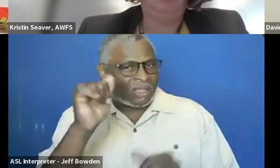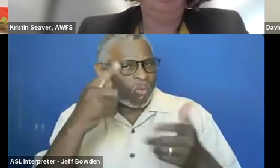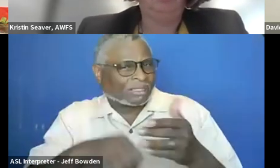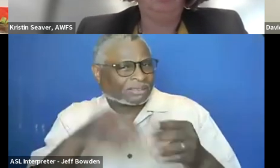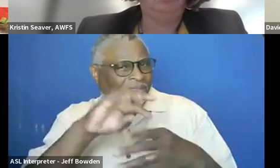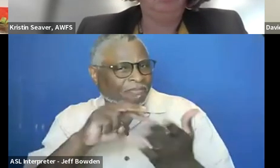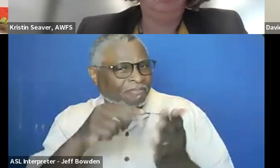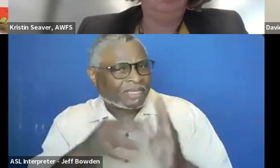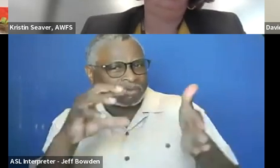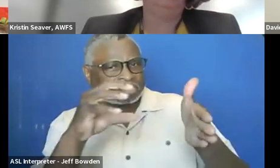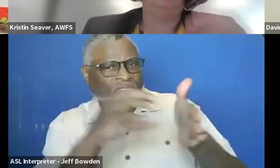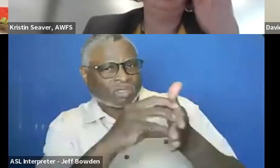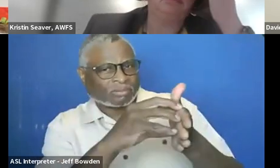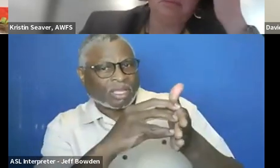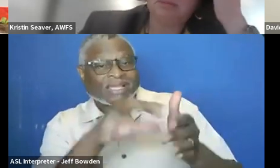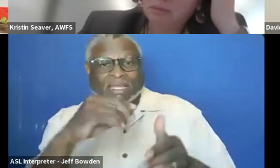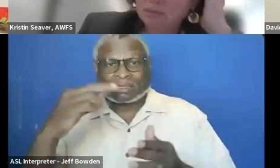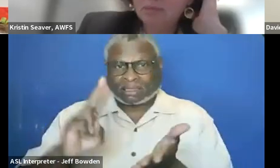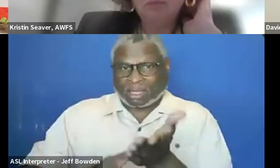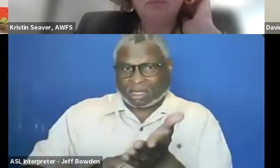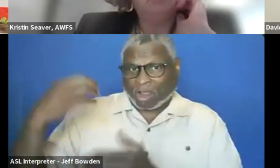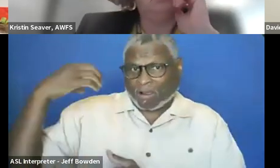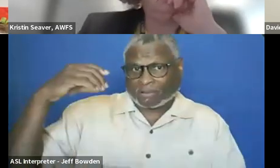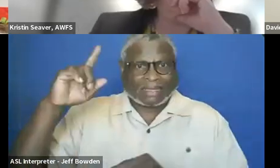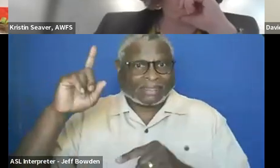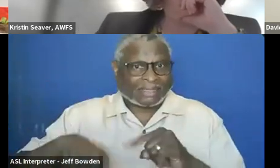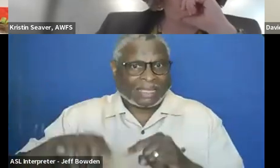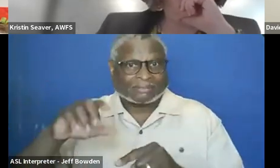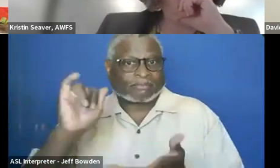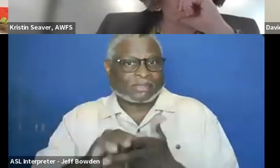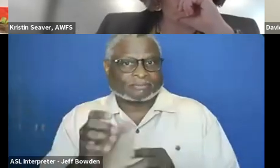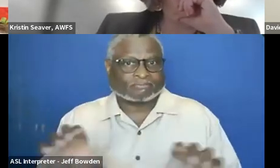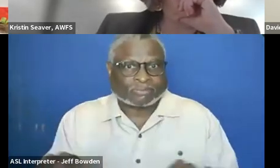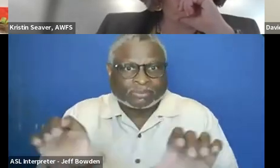The contracting officer cannot be your enforcer or sheriff when it comes to sustainability